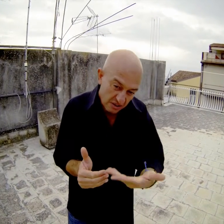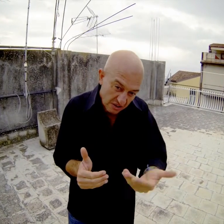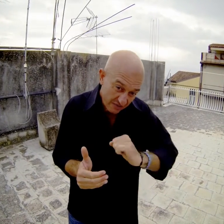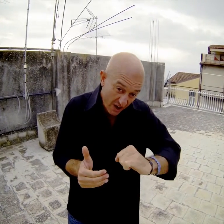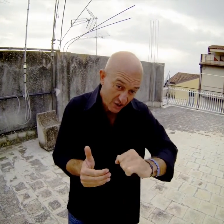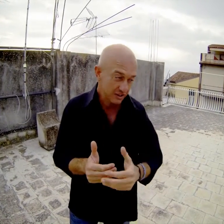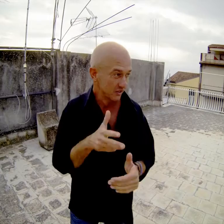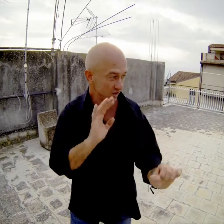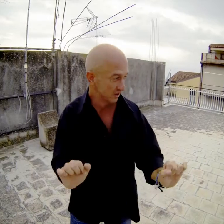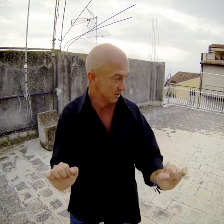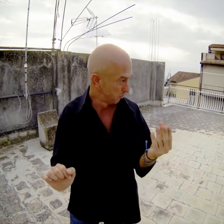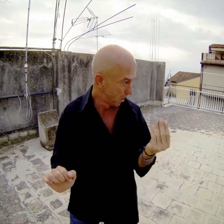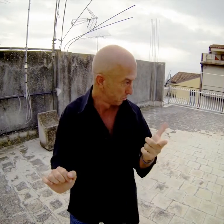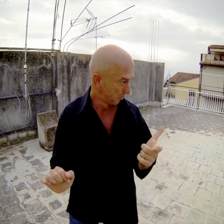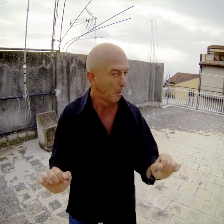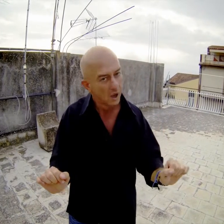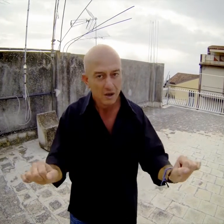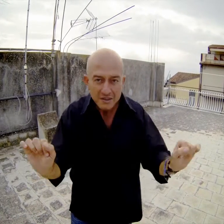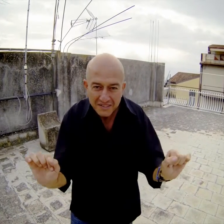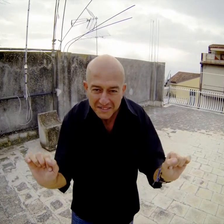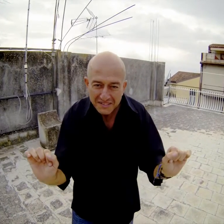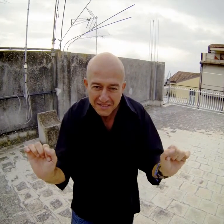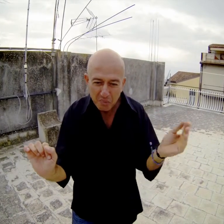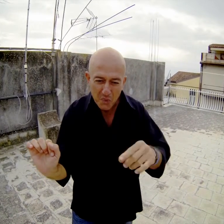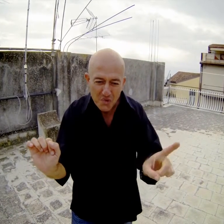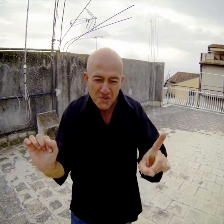The woman go faster. man: you are not afraid ?! increases the speed